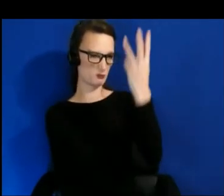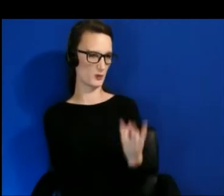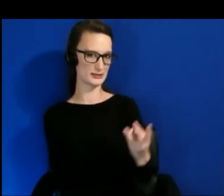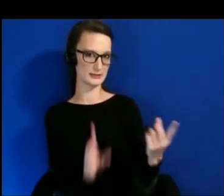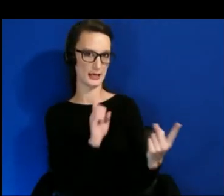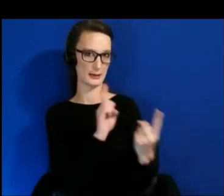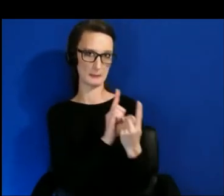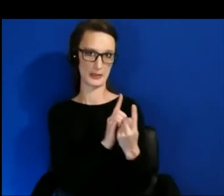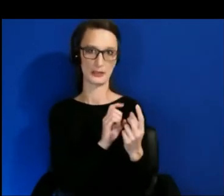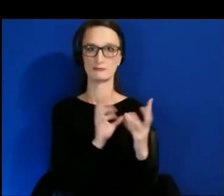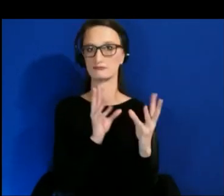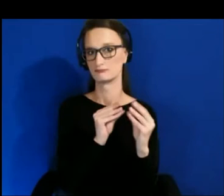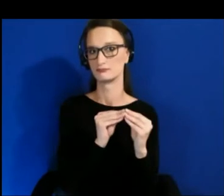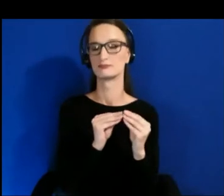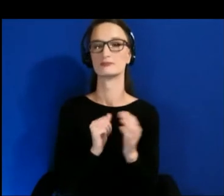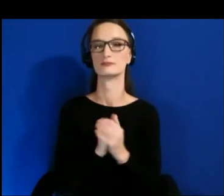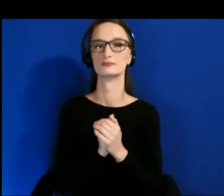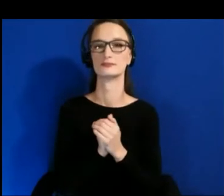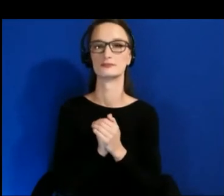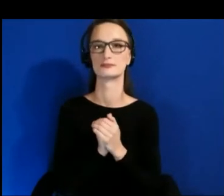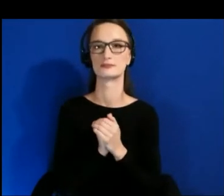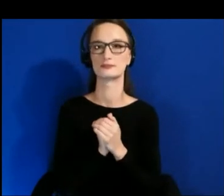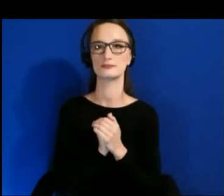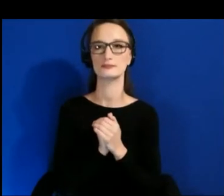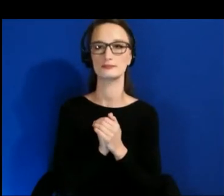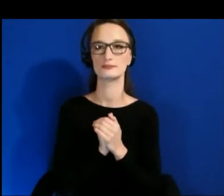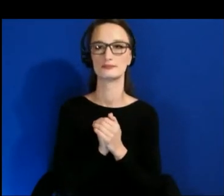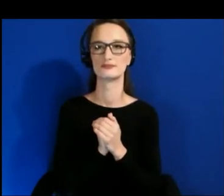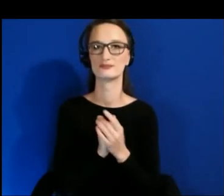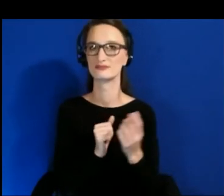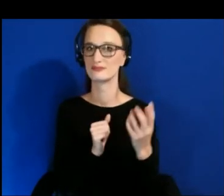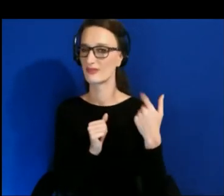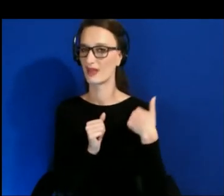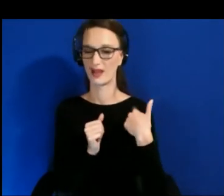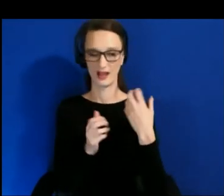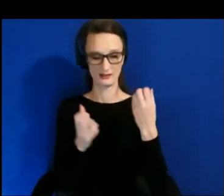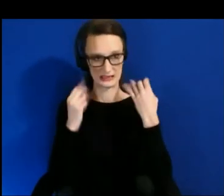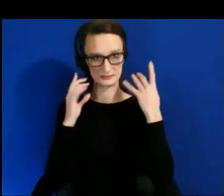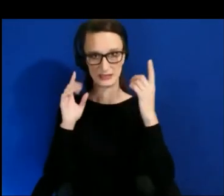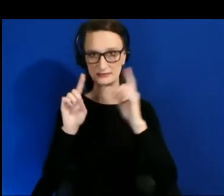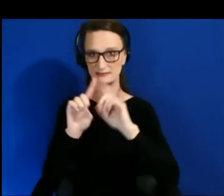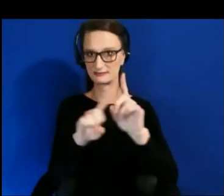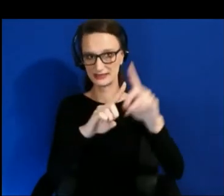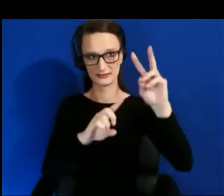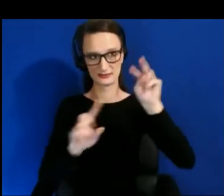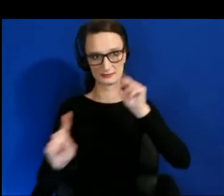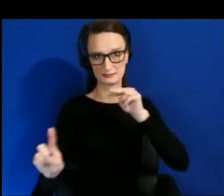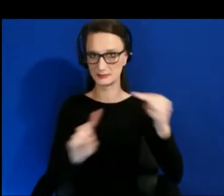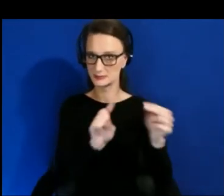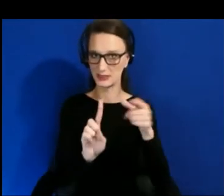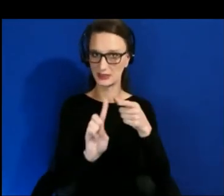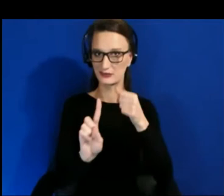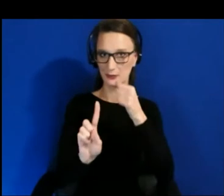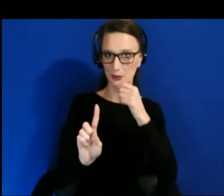We have a whole slew of perspectives of women community and immersive technology.